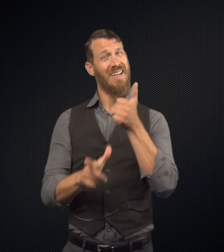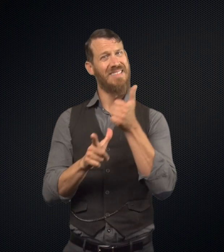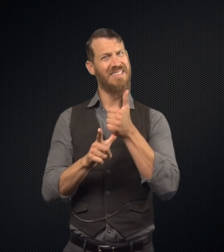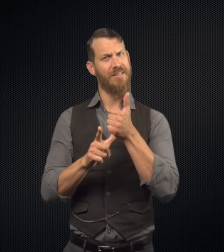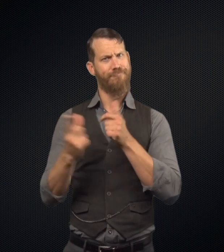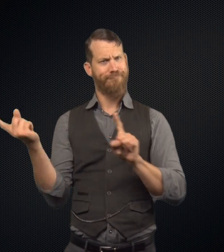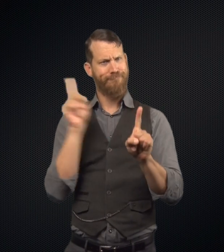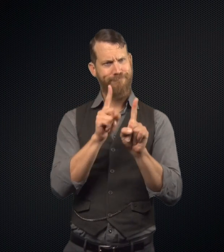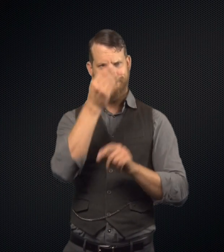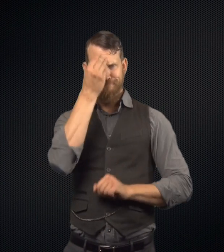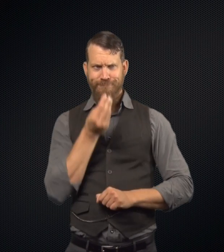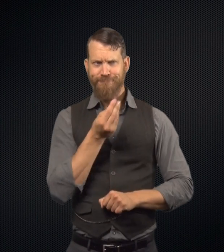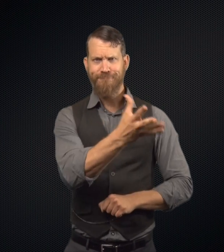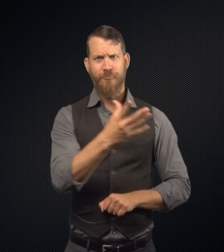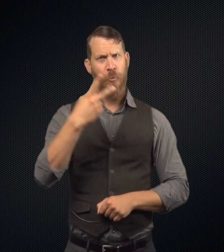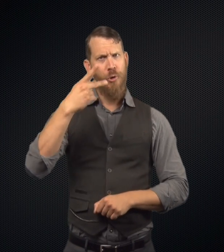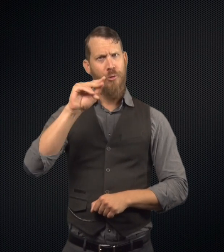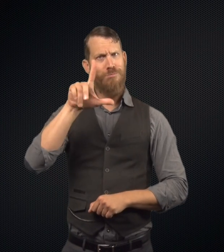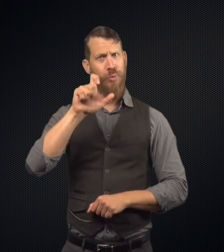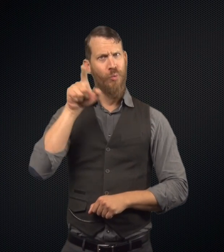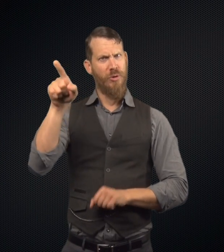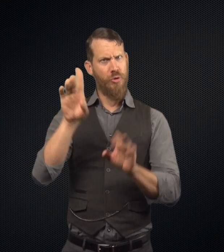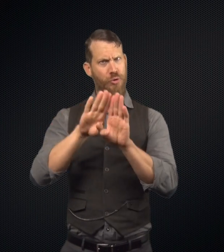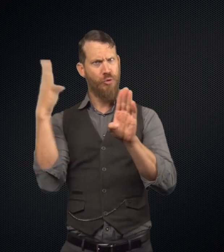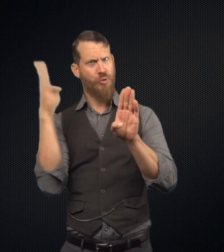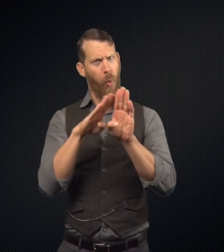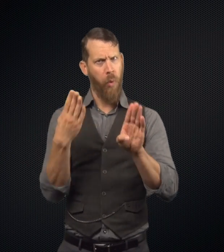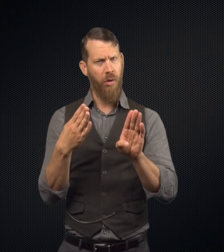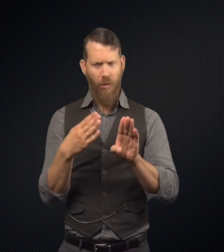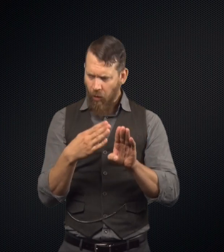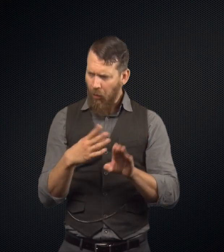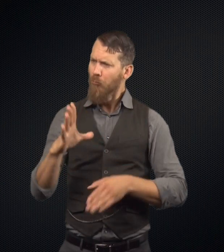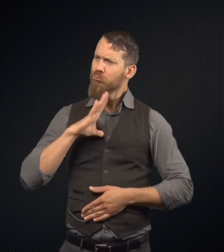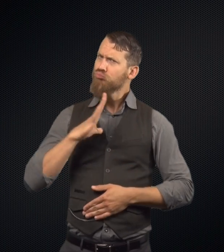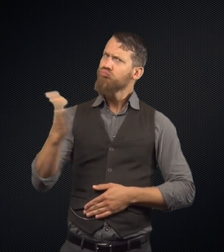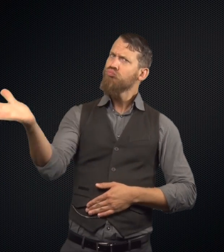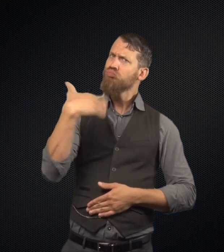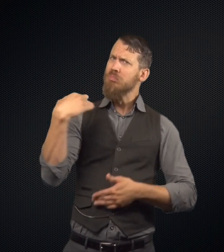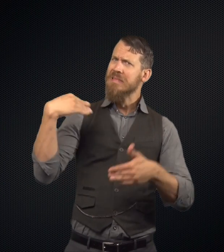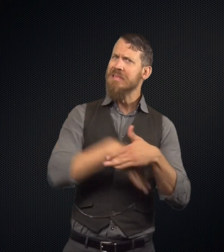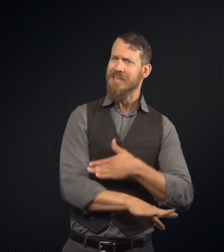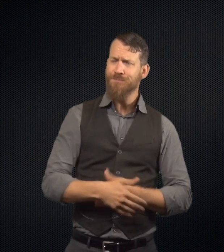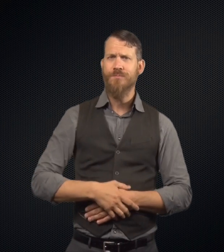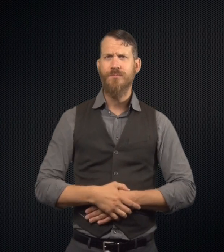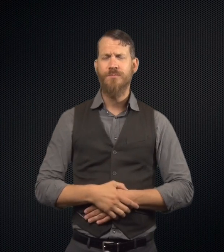His assistant comes up and says, "Mr. Poole is at the door." He says, "well, let him in."